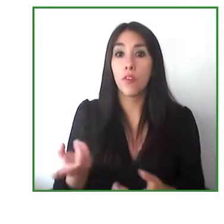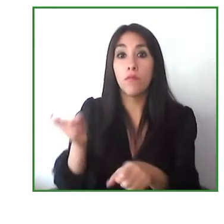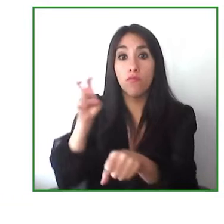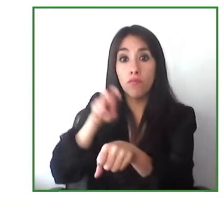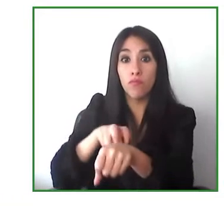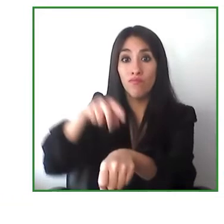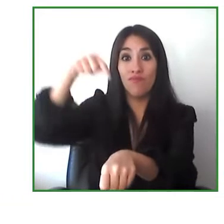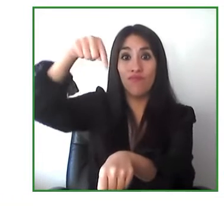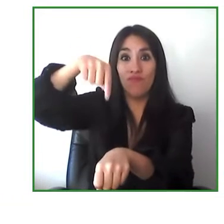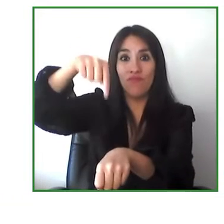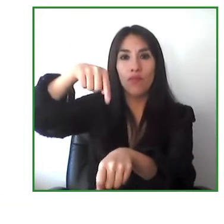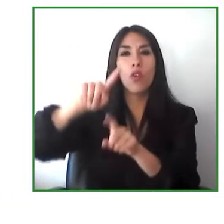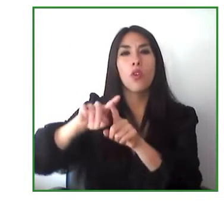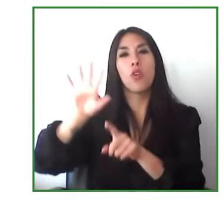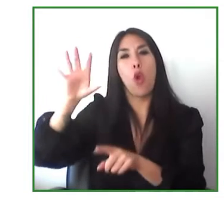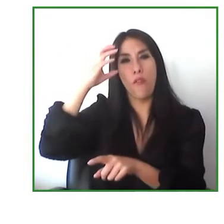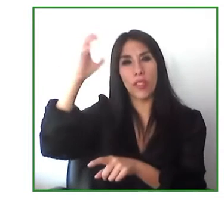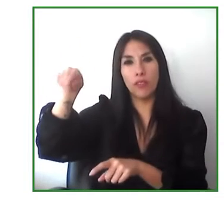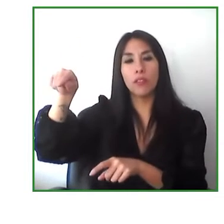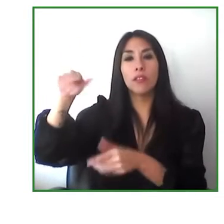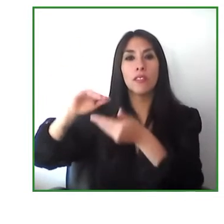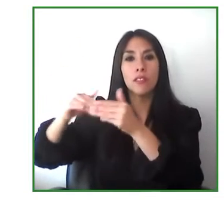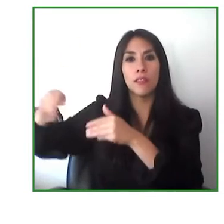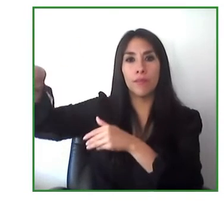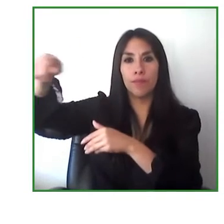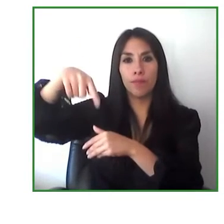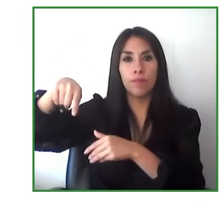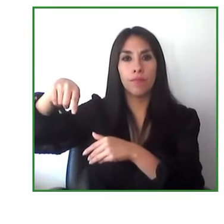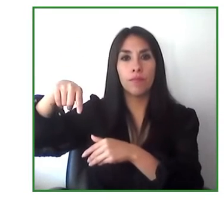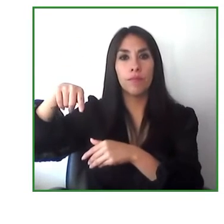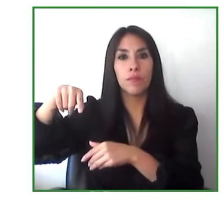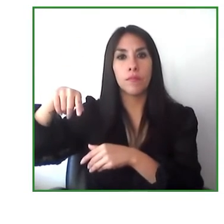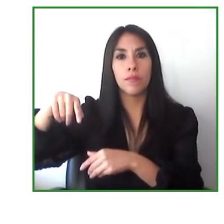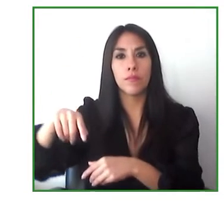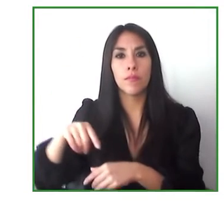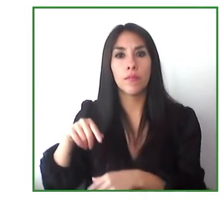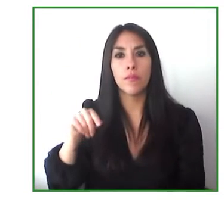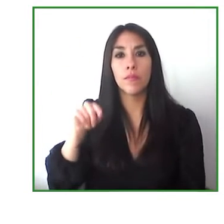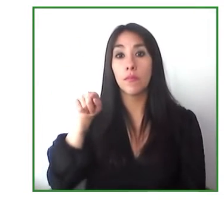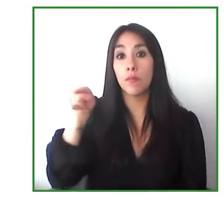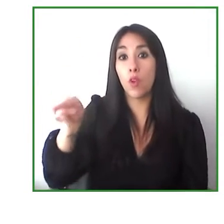of that municipality of that region of that country and i think that's the greatest challenge